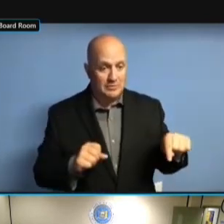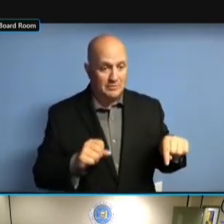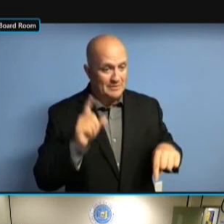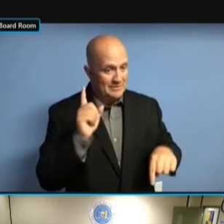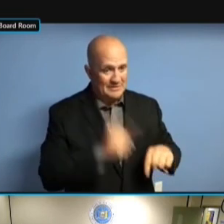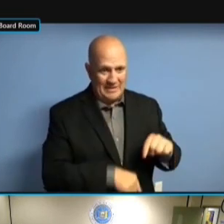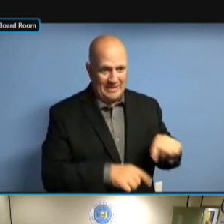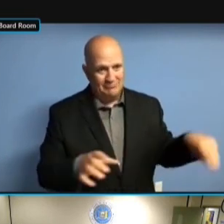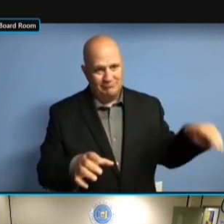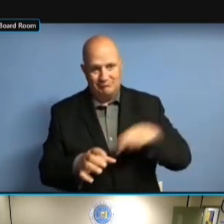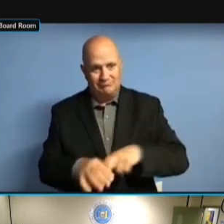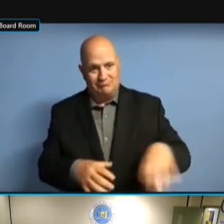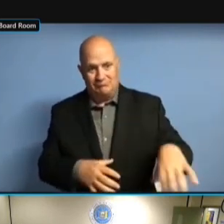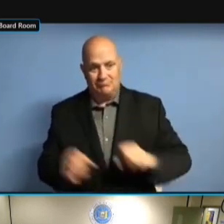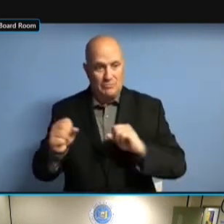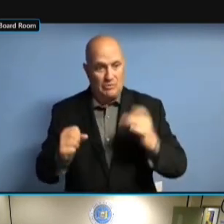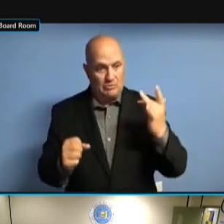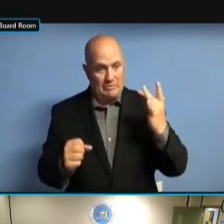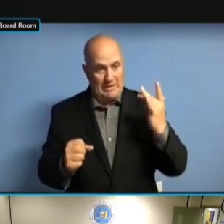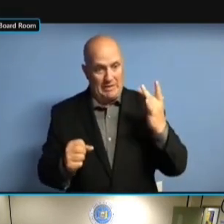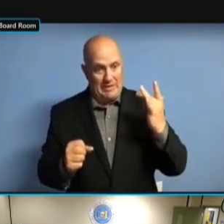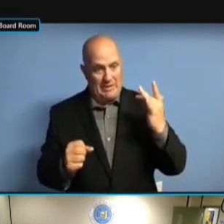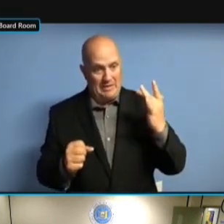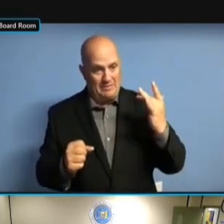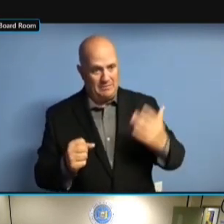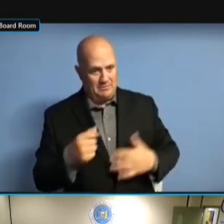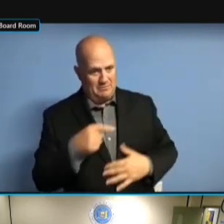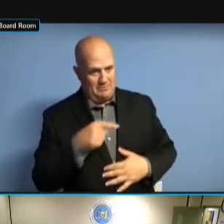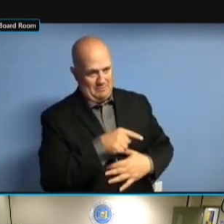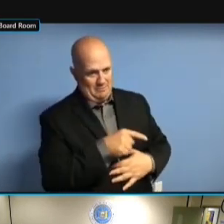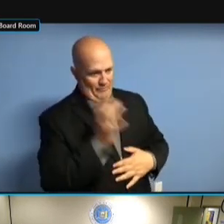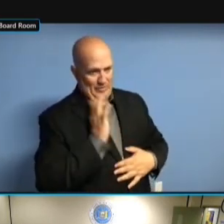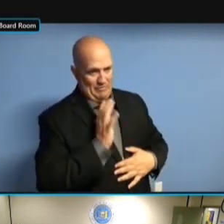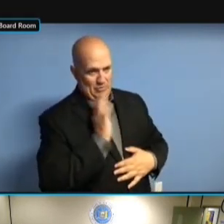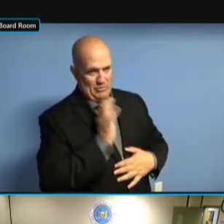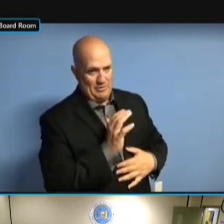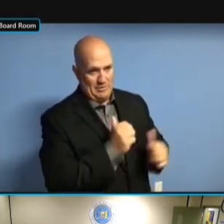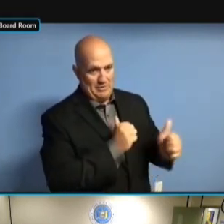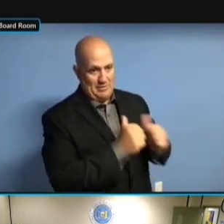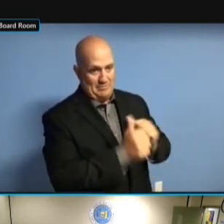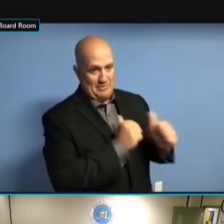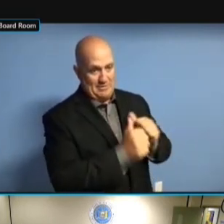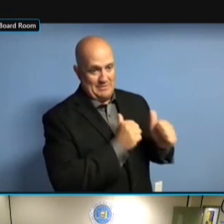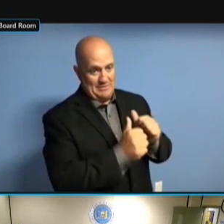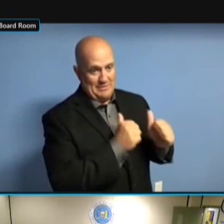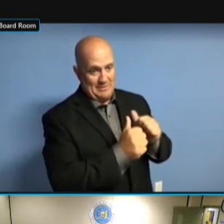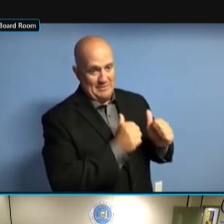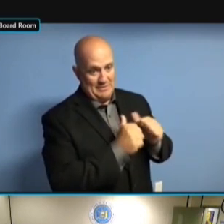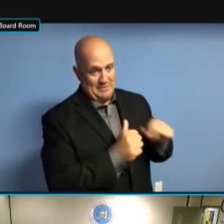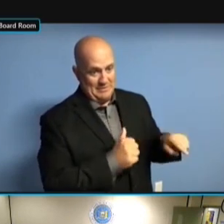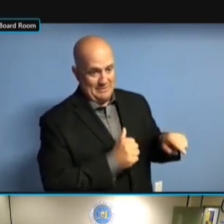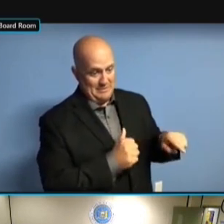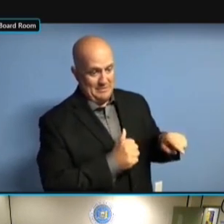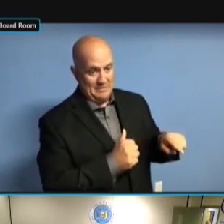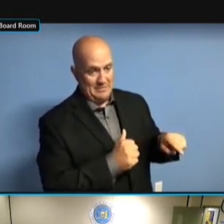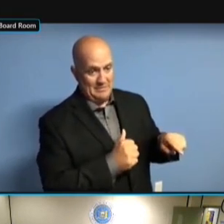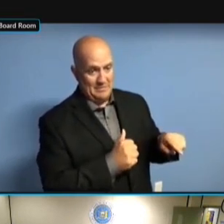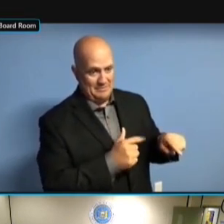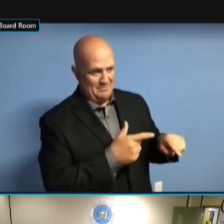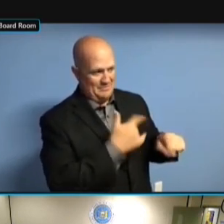EXACTLY. I'VE HAD A TREASURER WHO WILL I'VE HAD A TREASURER WHO WILL I'VE HAD A TREASURER WHO WILL SAY, I'VE HAD A TREASURER WHO WILL SAY, I'M I'VE HAD A TREASURER WHO WILL SAY, I'M THE I'VE HAD A TREASURER WHO WILL SAY, I'M THE NEW I'VE HAD A TREASURER WHO WILL SAY, I'M THE NEW TREASURER I'VE HAD A TREASURER WHO WILL SAY, I'M THE NEW TREASURER BUT SAY, I'M THE NEW TREASURER BUT SAY, I'M THE NEW TREASURER BUT HOW SAY, I'M THE NEW TREASURER BUT HOW DO SAY, I'M THE NEW TREASURER BUT HOW DO YOU SAY, I'M THE NEW TREASURER BUT HOW DO YOU MAKE SAY, I'M THE NEW TREASURER BUT HOW DO YOU MAKE IT SAY, I'M THE NEW TREASURER BUT HOW DO YOU MAKE IT SO SAY, I'M THE NEW TREASURER BUT HOW DO YOU MAKE IT SO THAT SAY, I'M THE NEW TREASURER BUT HOW DO YOU MAKE IT SO THAT I'M HOW DO YOU MAKE IT SO THAT I'M HOW DO YOU MAKE IT SO THAT I'M NOT HOW DO YOU MAKE IT SO THAT I'M NOT RESPONSIBLE HOW DO YOU MAKE IT SO THAT I'M NOT RESPONSIBLE FOR HOW DO YOU MAKE IT SO THAT I'M NOT RESPONSIBLE FOR ALL HOW DO YOU MAKE IT SO THAT I'M NOT RESPONSIBLE FOR ALL THE HOW DO YOU MAKE IT SO THAT I'M NOT RESPONSIBLE FOR ALL THE OLD NOT RESPONSIBLE FOR ALL THE OLD NOT RESPONSIBLE FOR ALL THE OLD FILINGS. FILINGS.